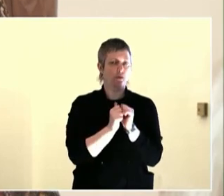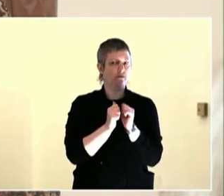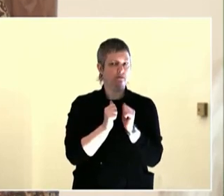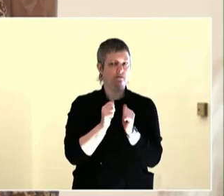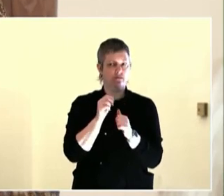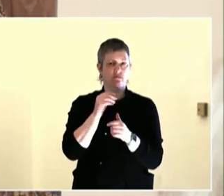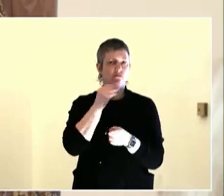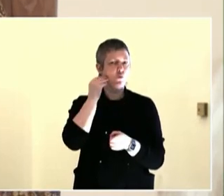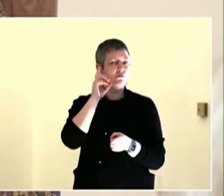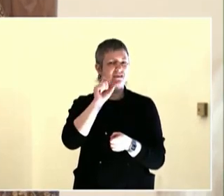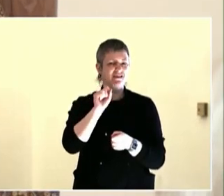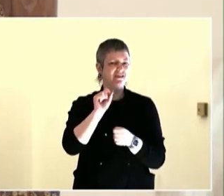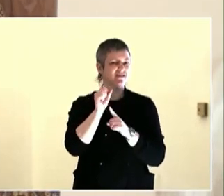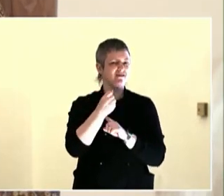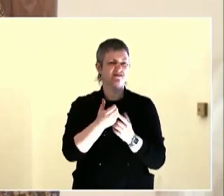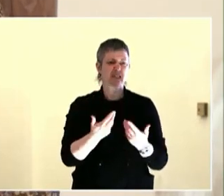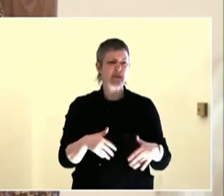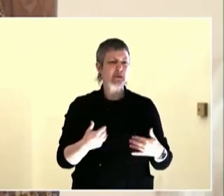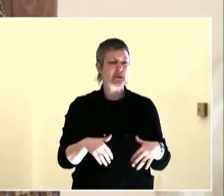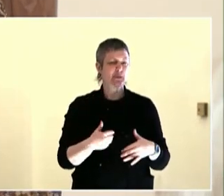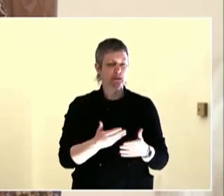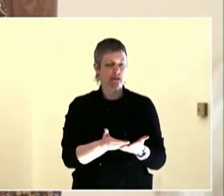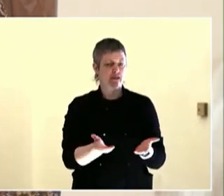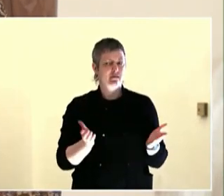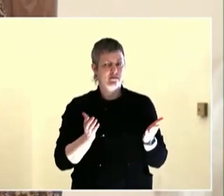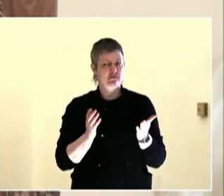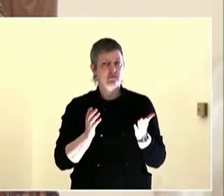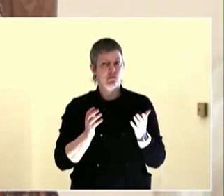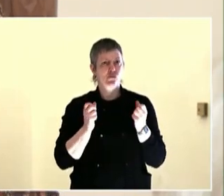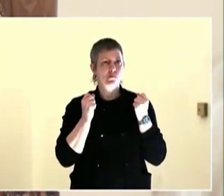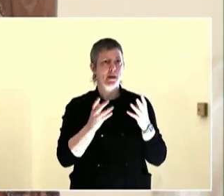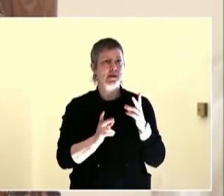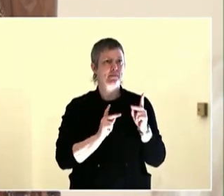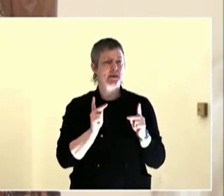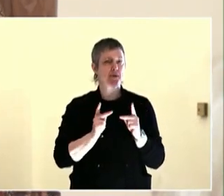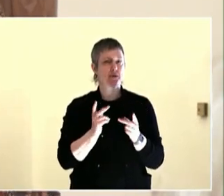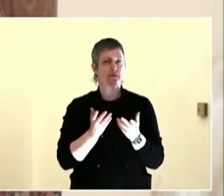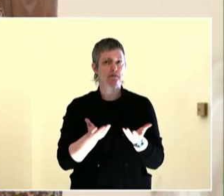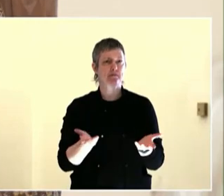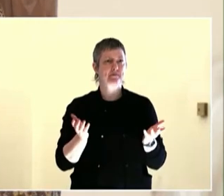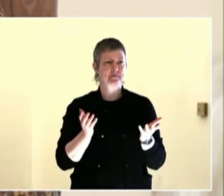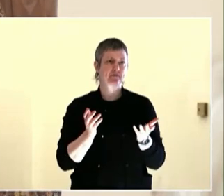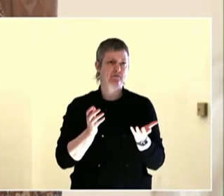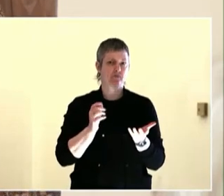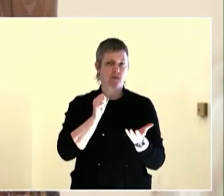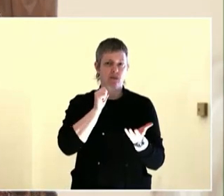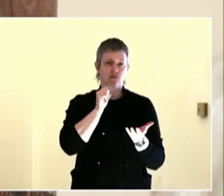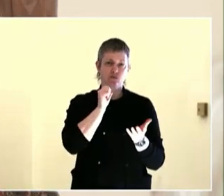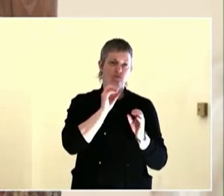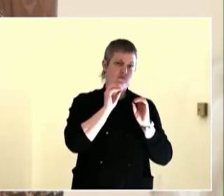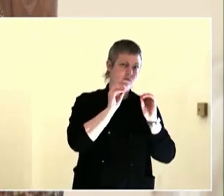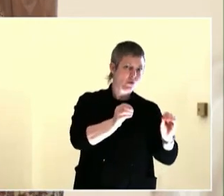solutions, and some of them were odd. So from those 360 solutions,